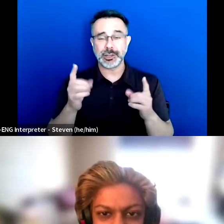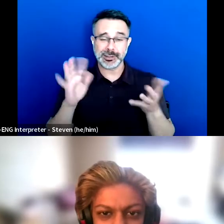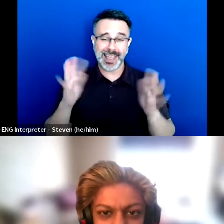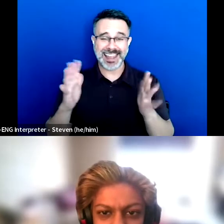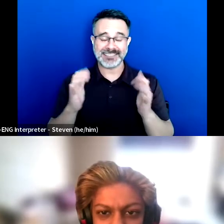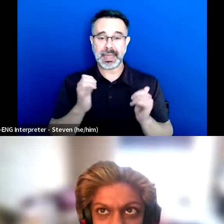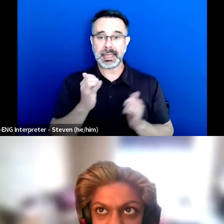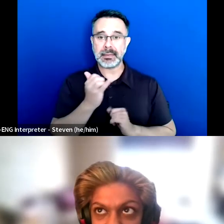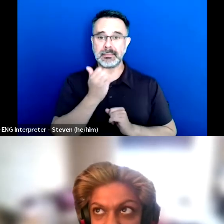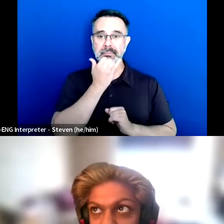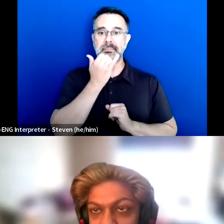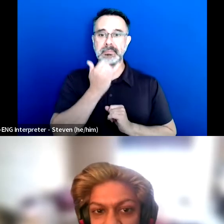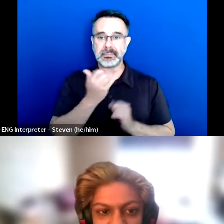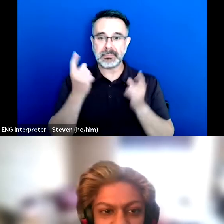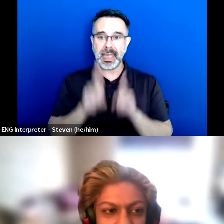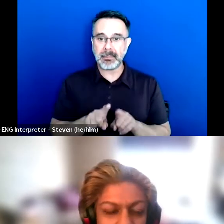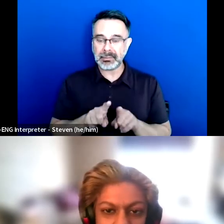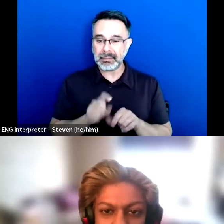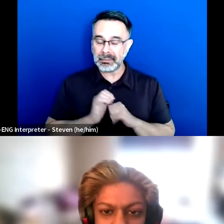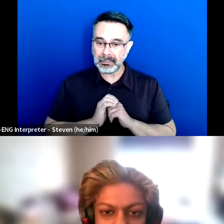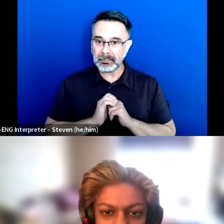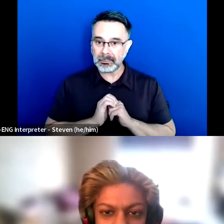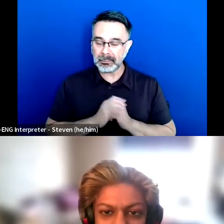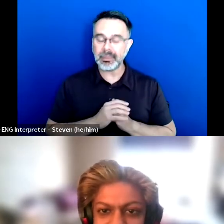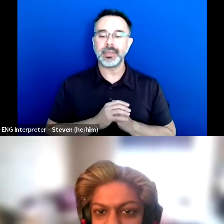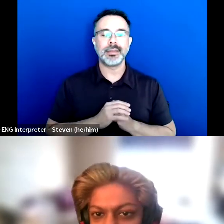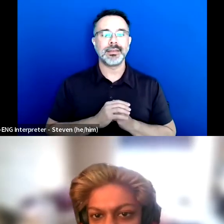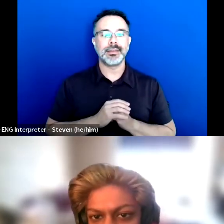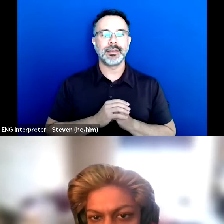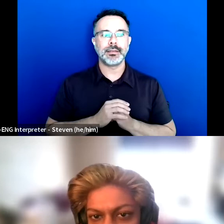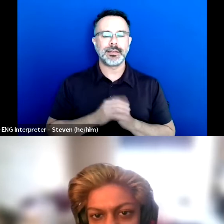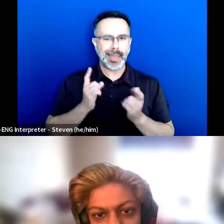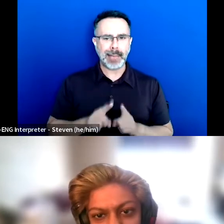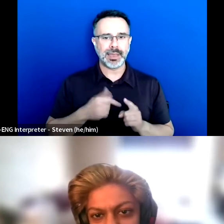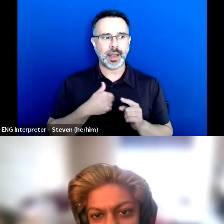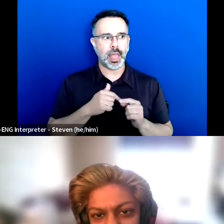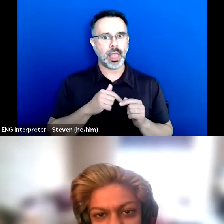It would just be like I would find myself repeating the same things to people over and over again.